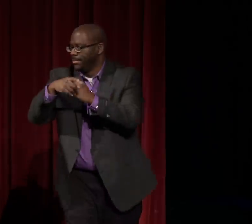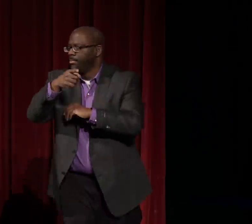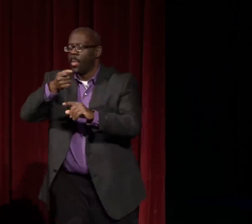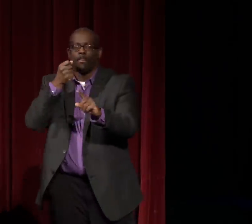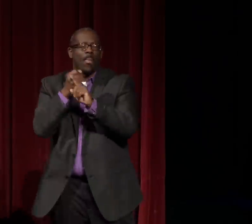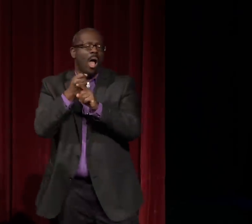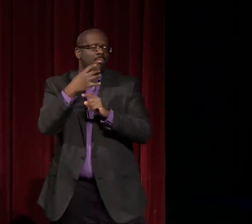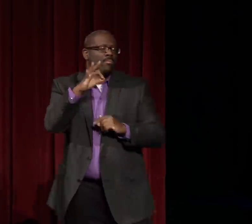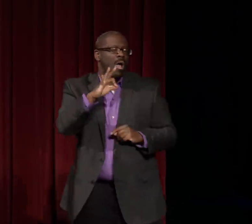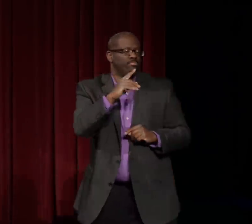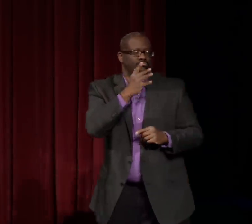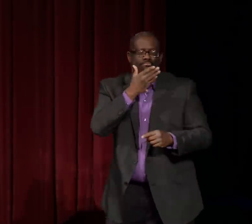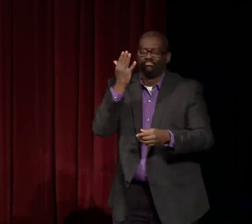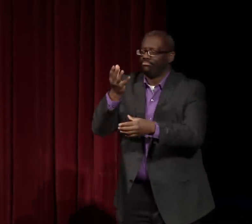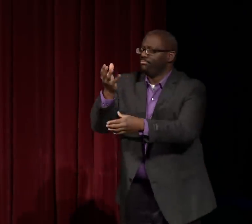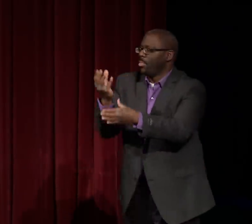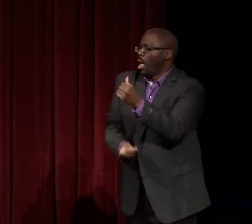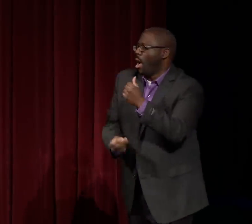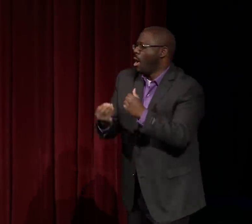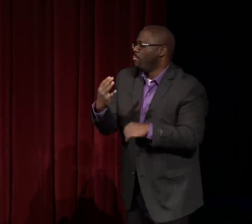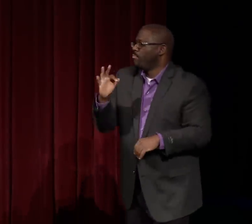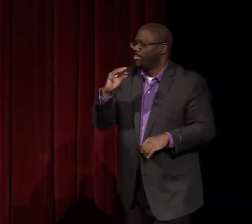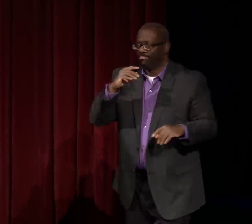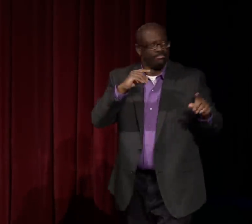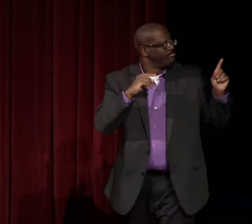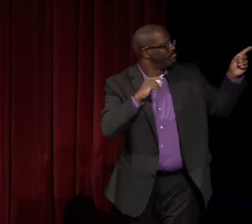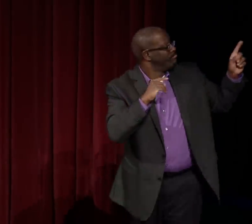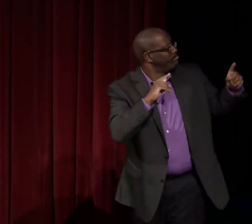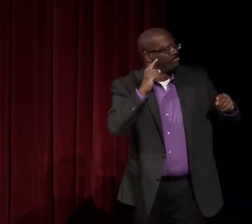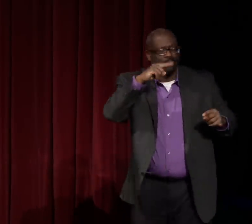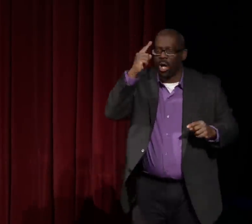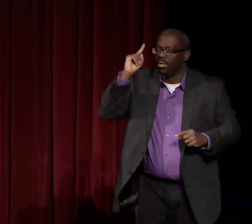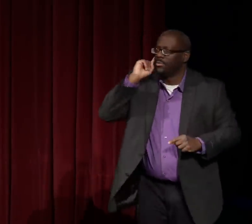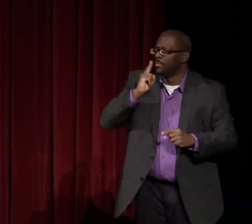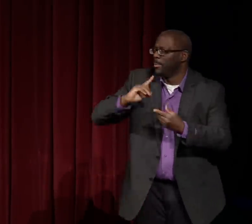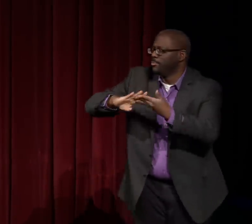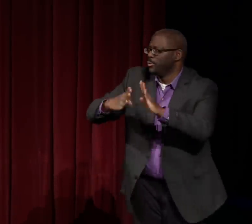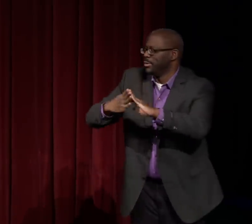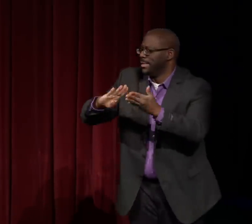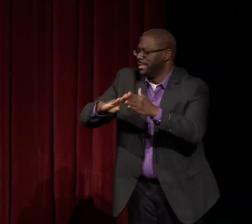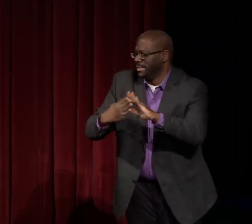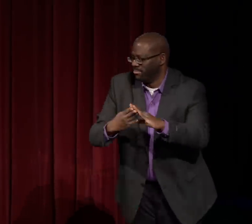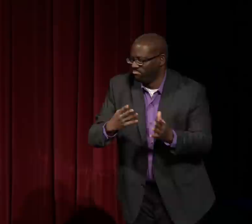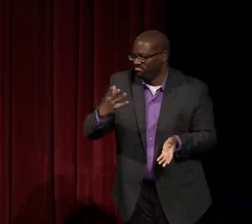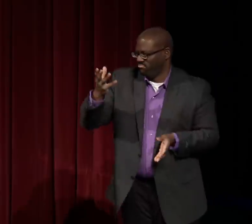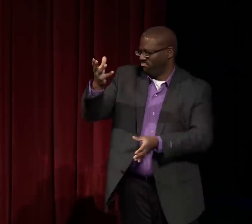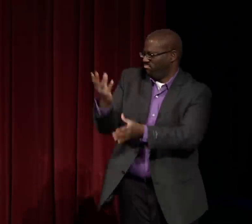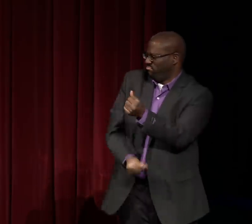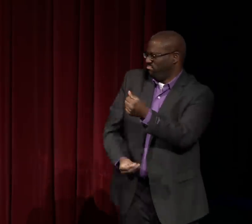Also, I forgot to add, she covered the impact